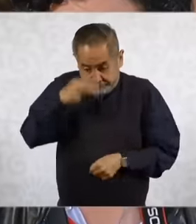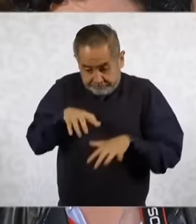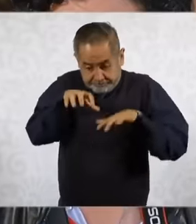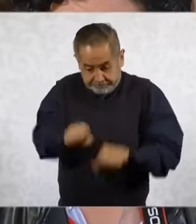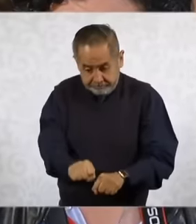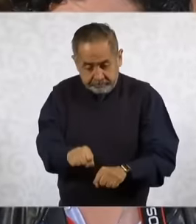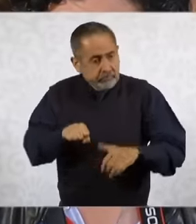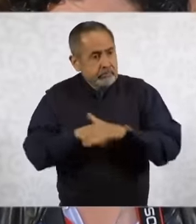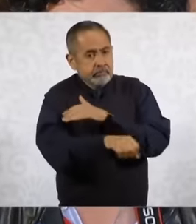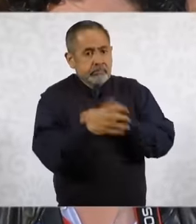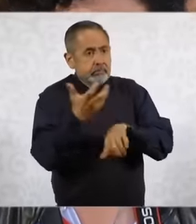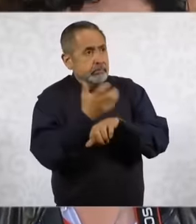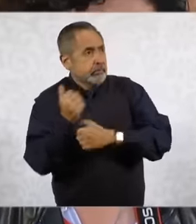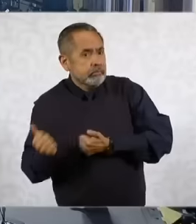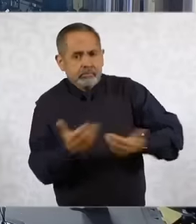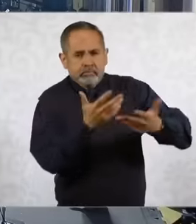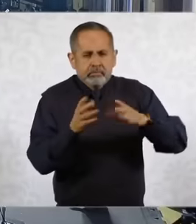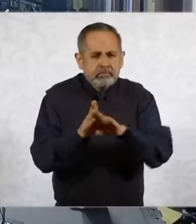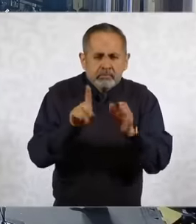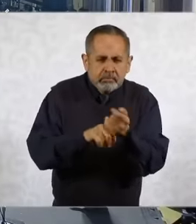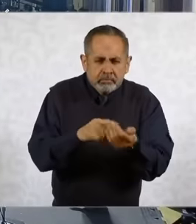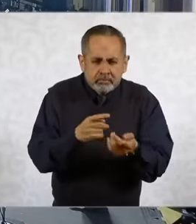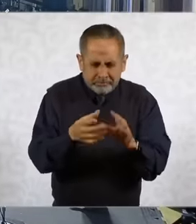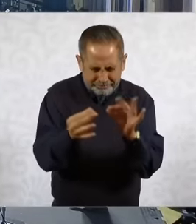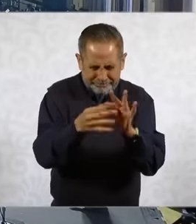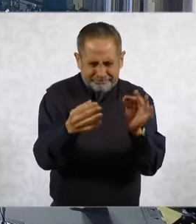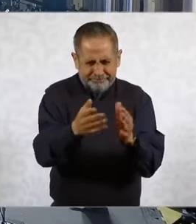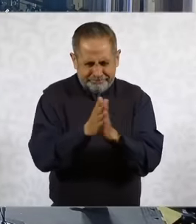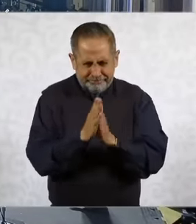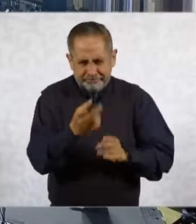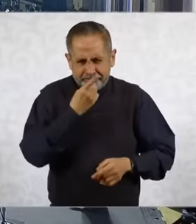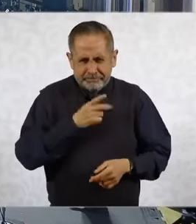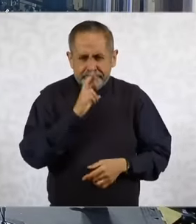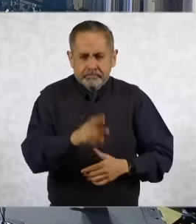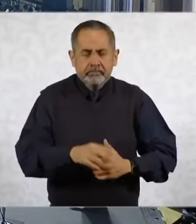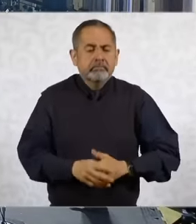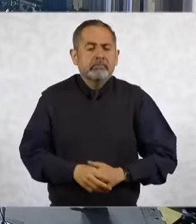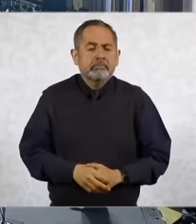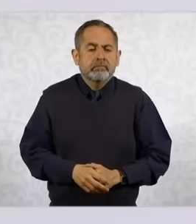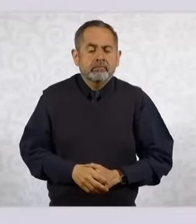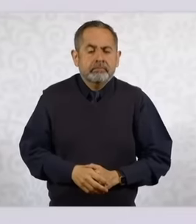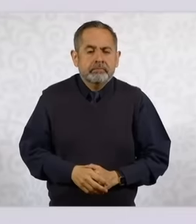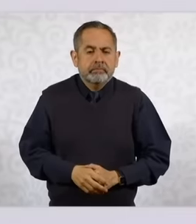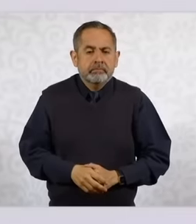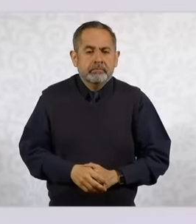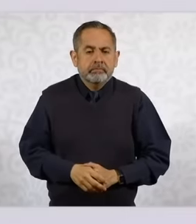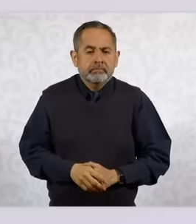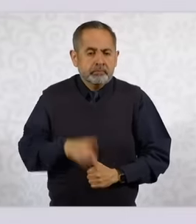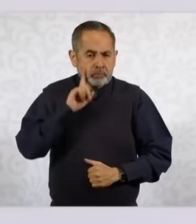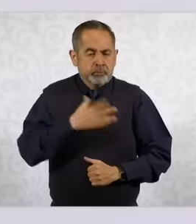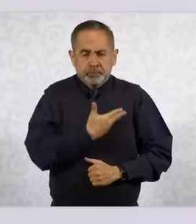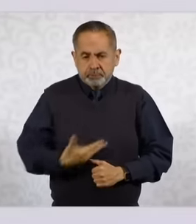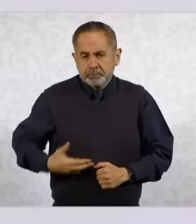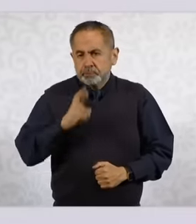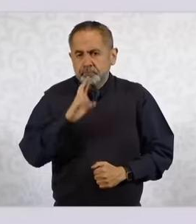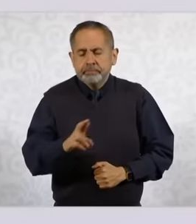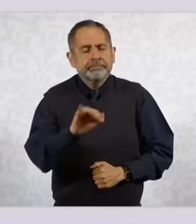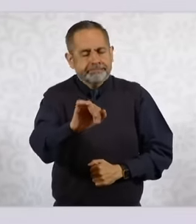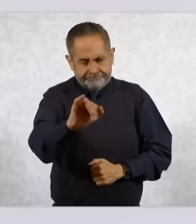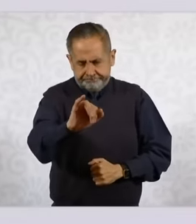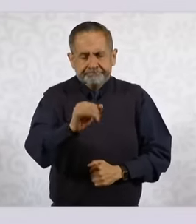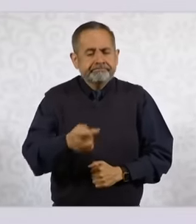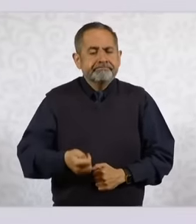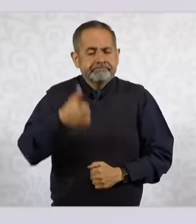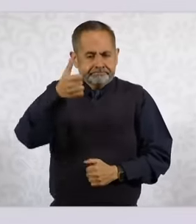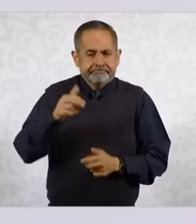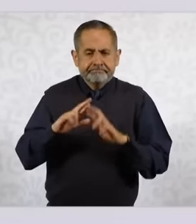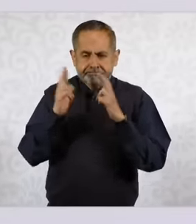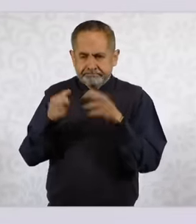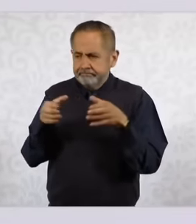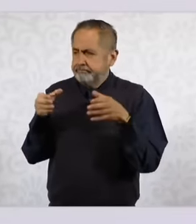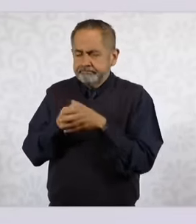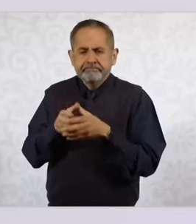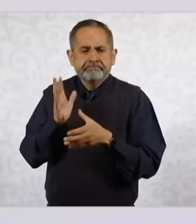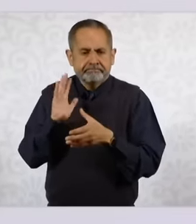concluded in the United States to begin with, thank you Yes, we had the first meeting and By the way, Sinaloa